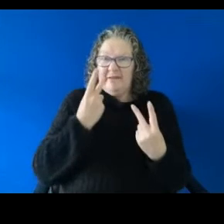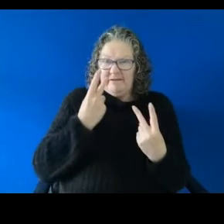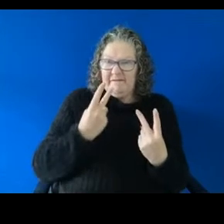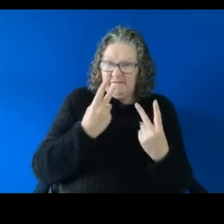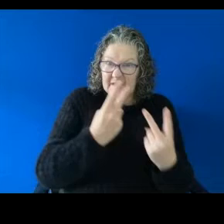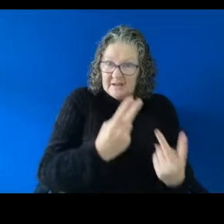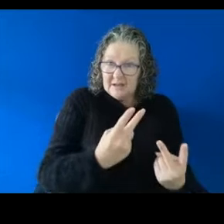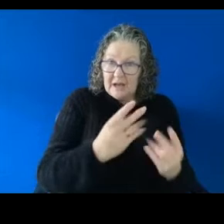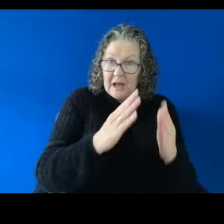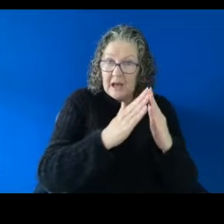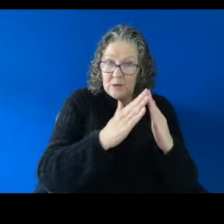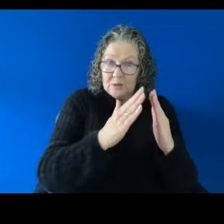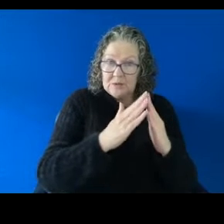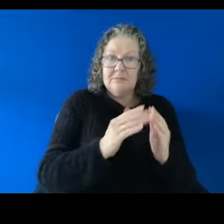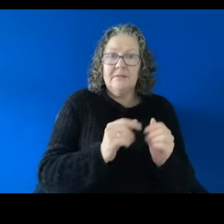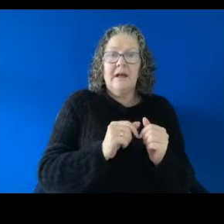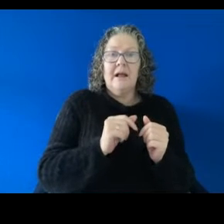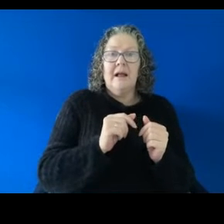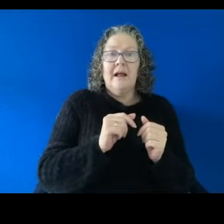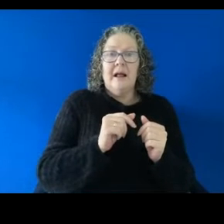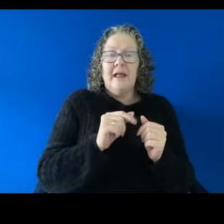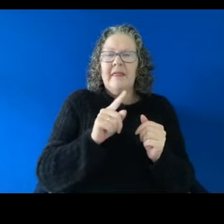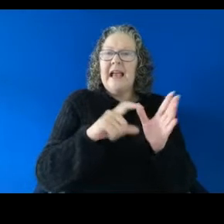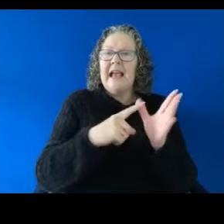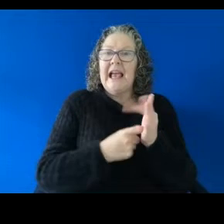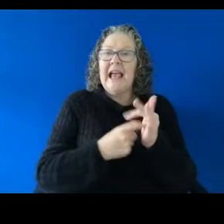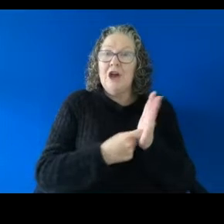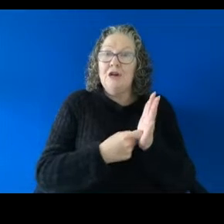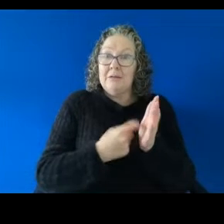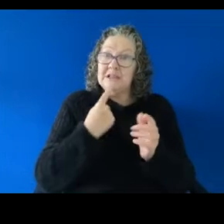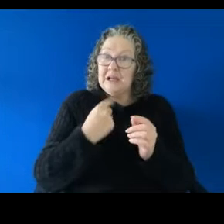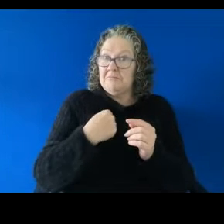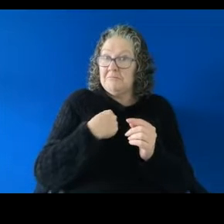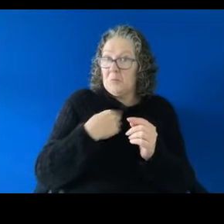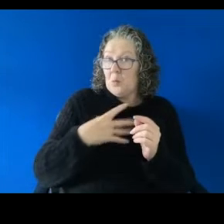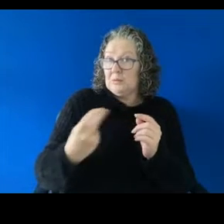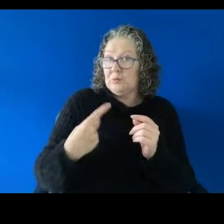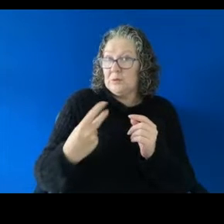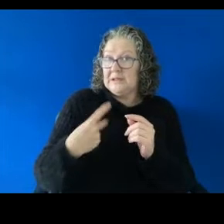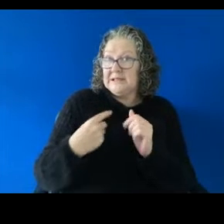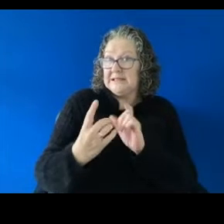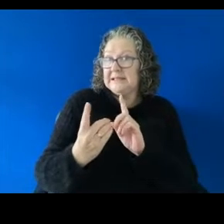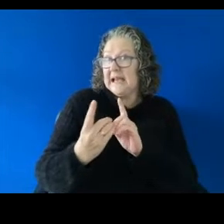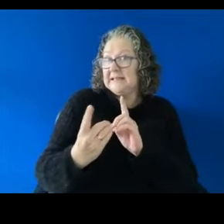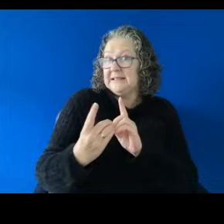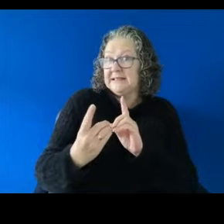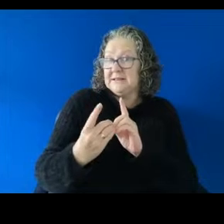carer suggests she and Paul go on a date and he declines. It only happened once. Is this sexual